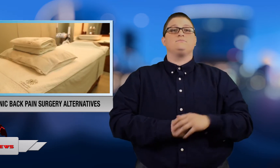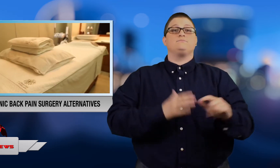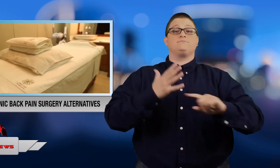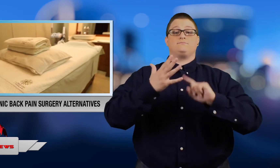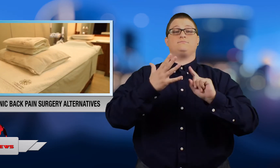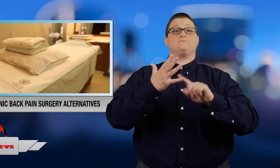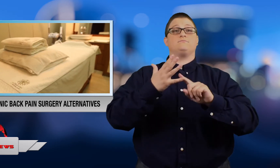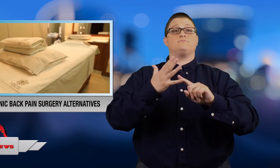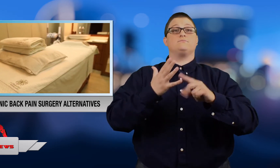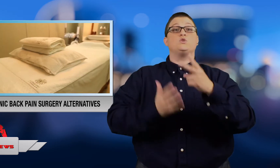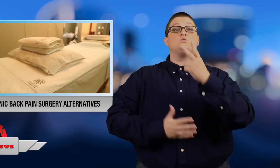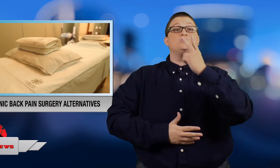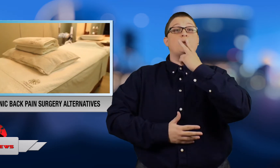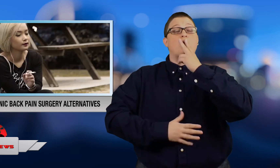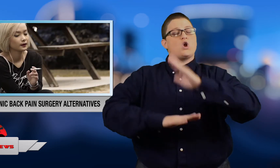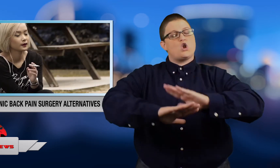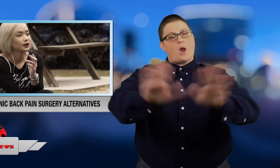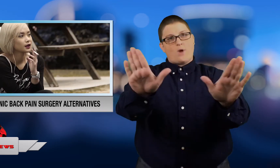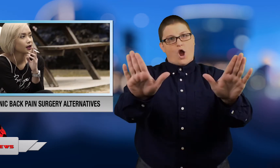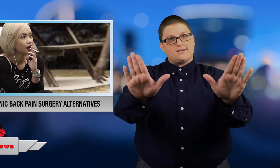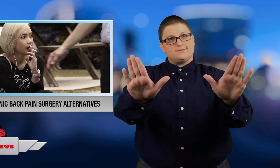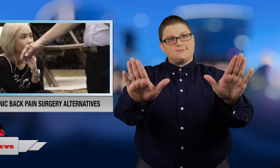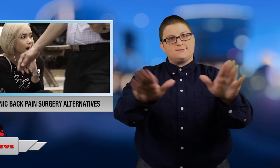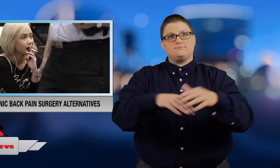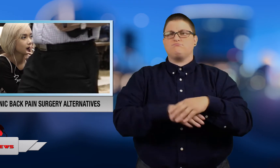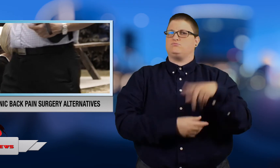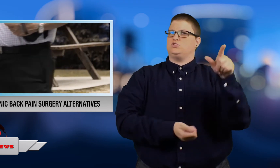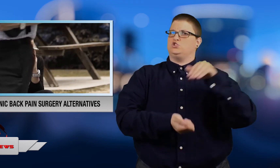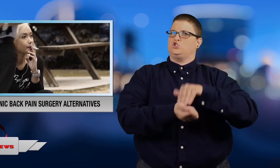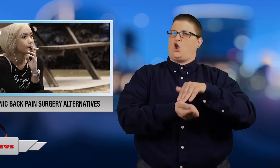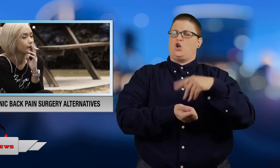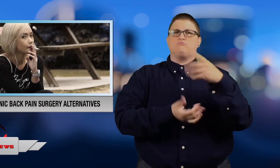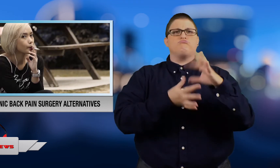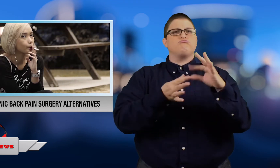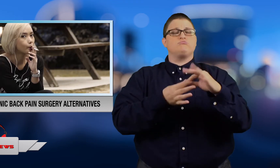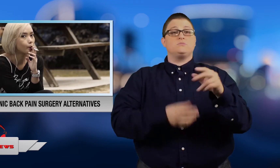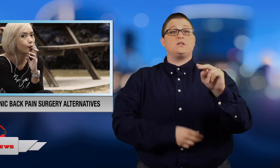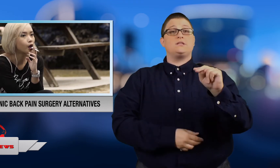And give up smoking. Doctors say